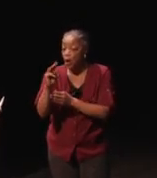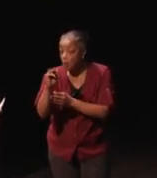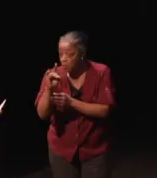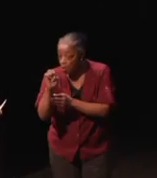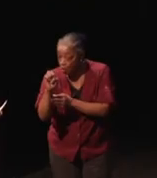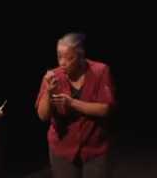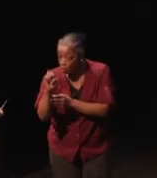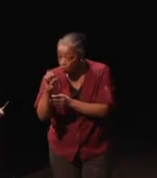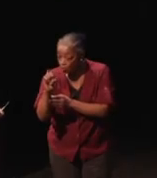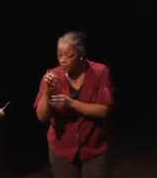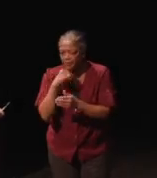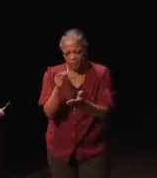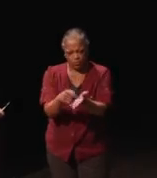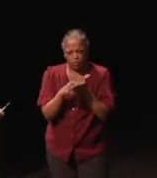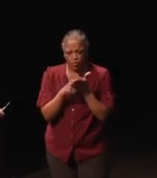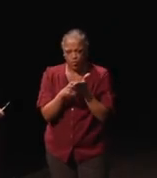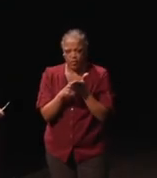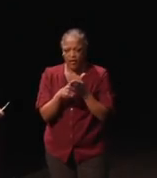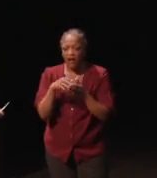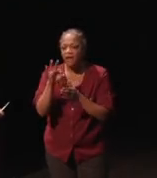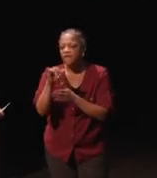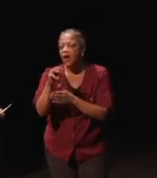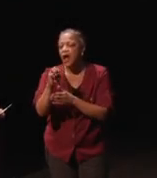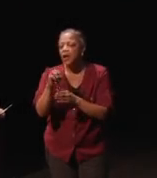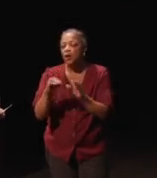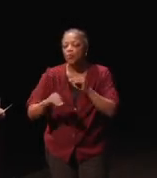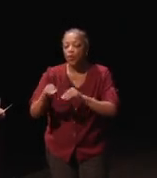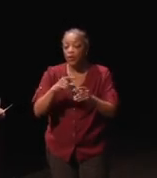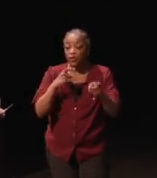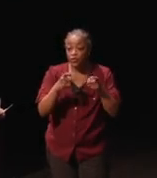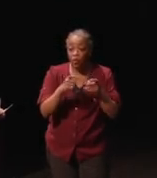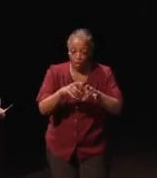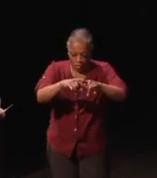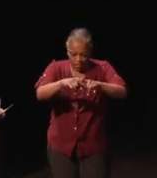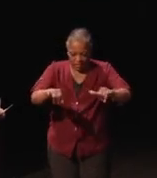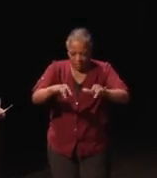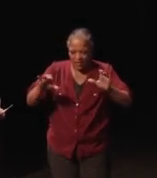not require fine motor control or simultaneous actions,